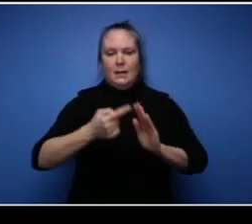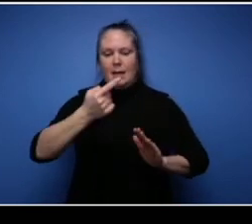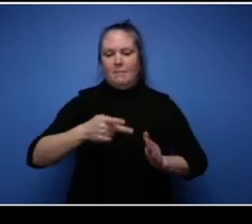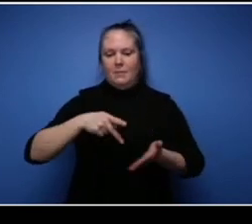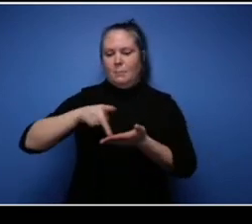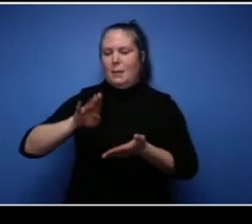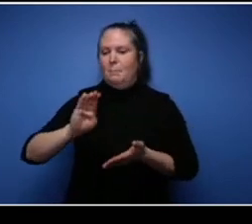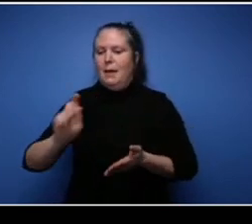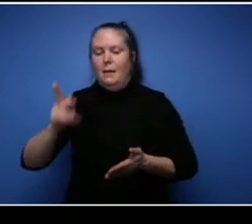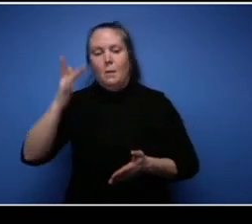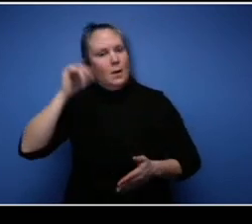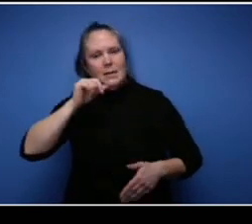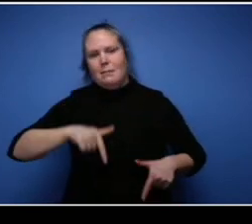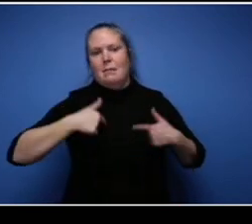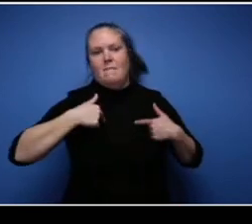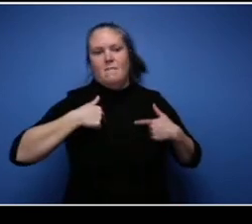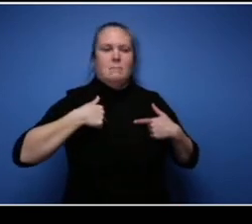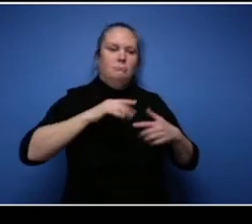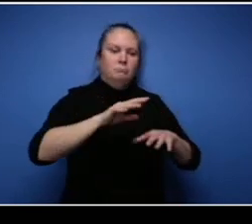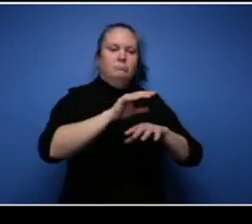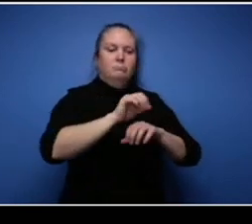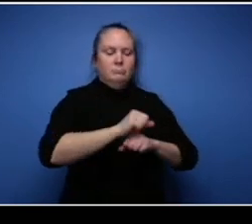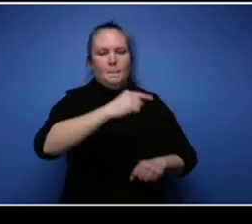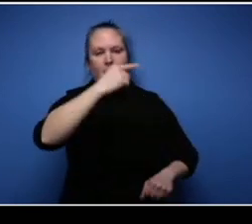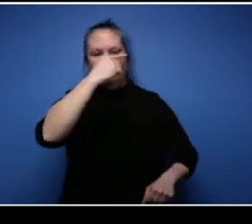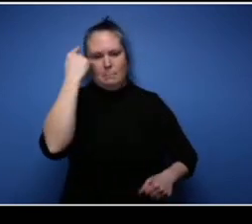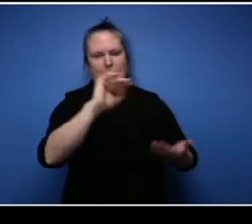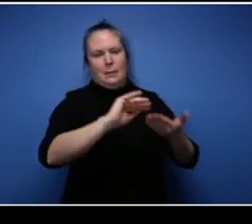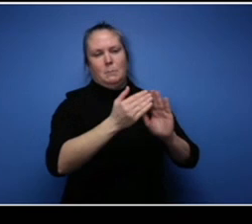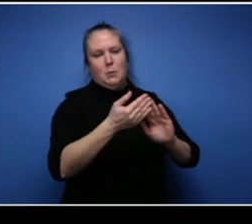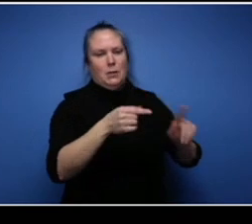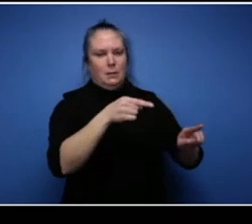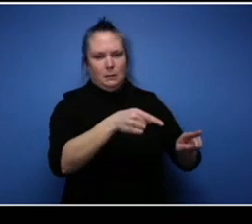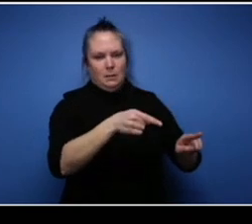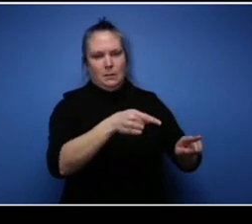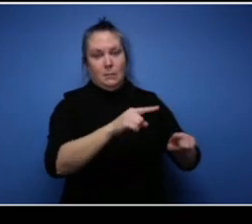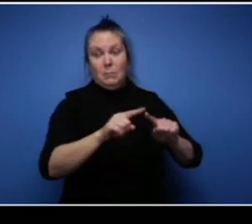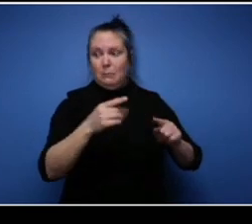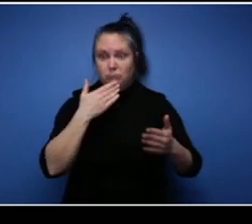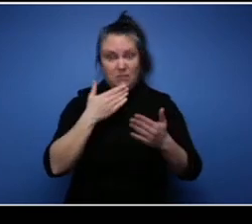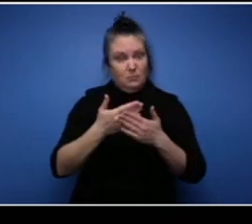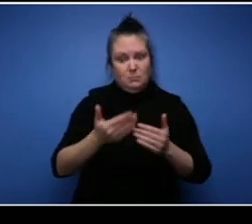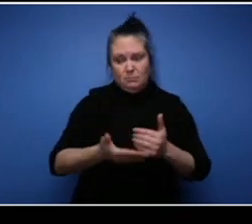able to keep half and which was a great deal to get started and but it was a good help.